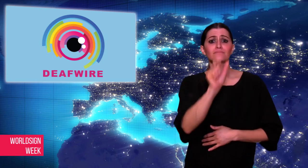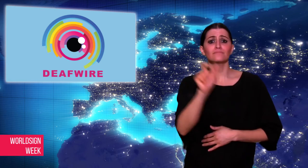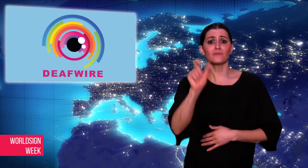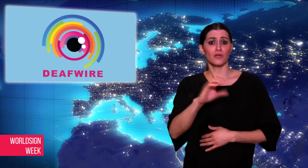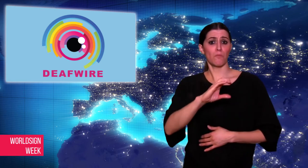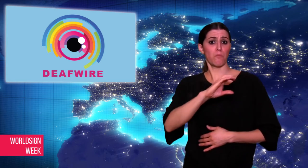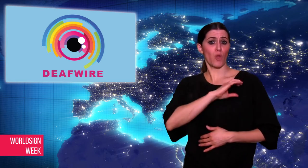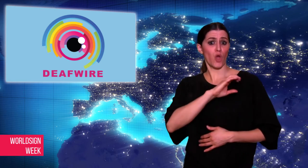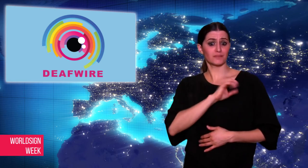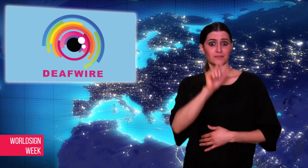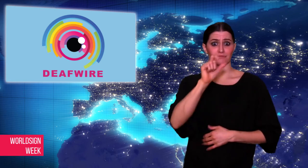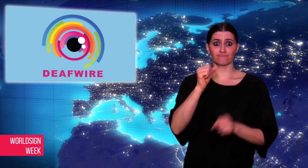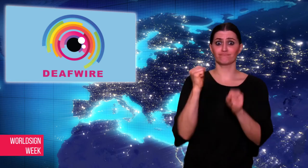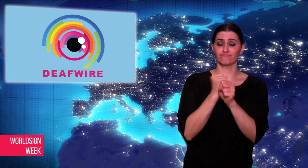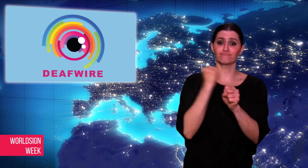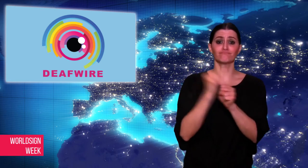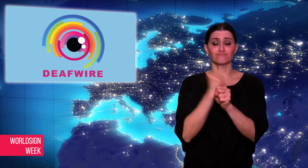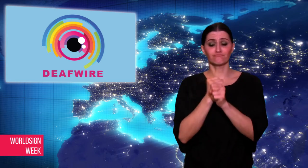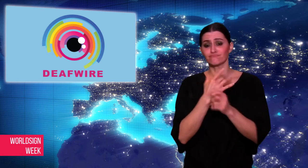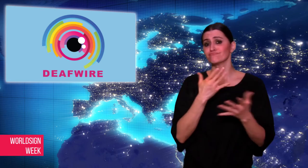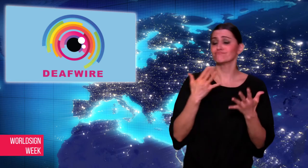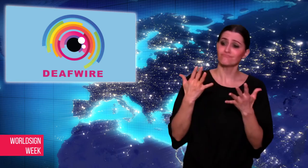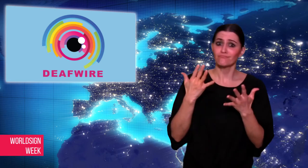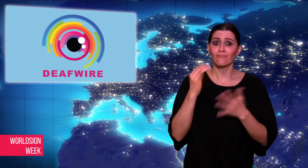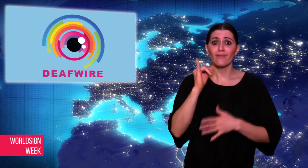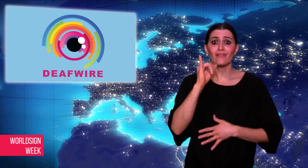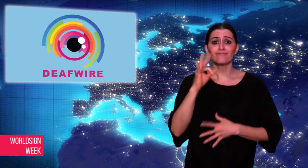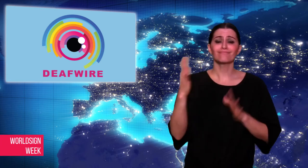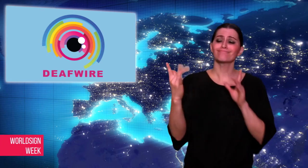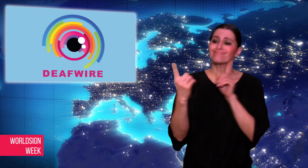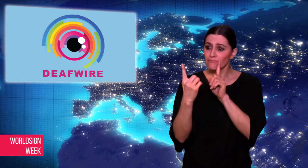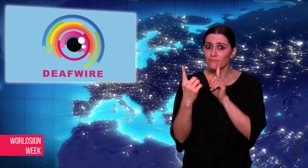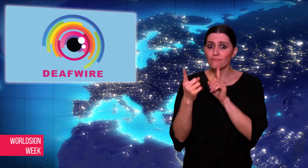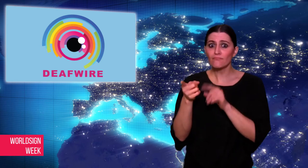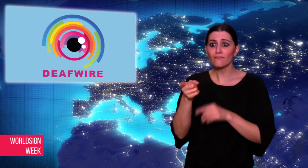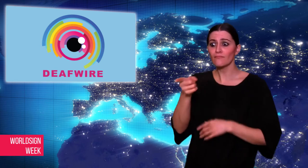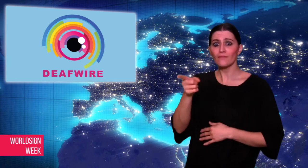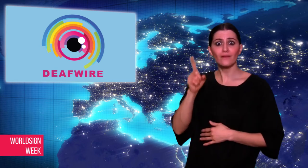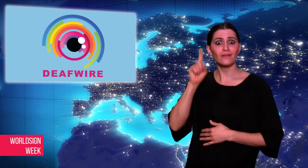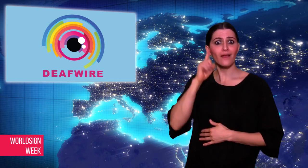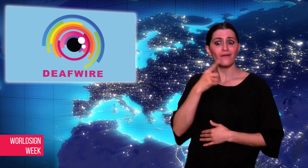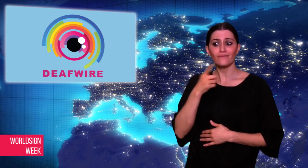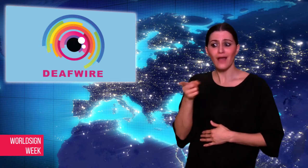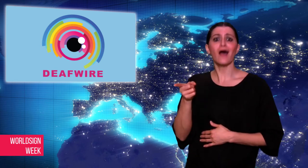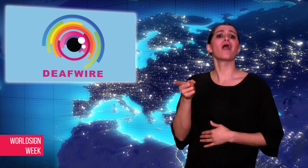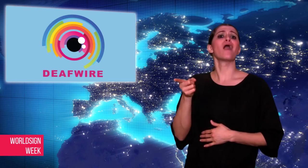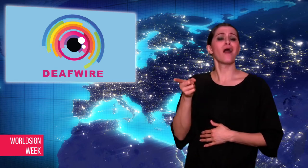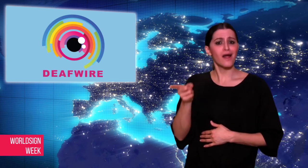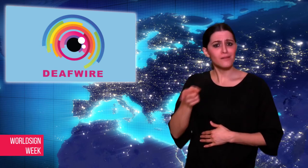process to book sign language